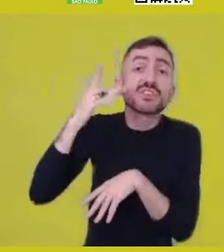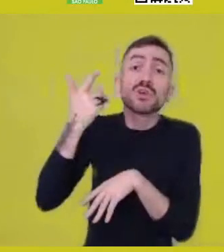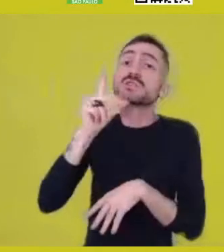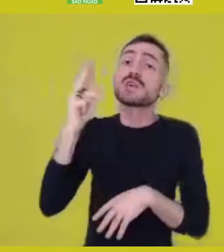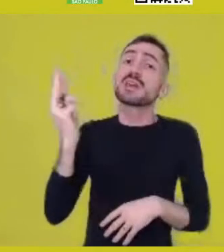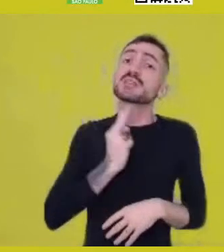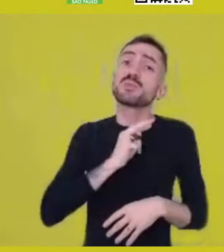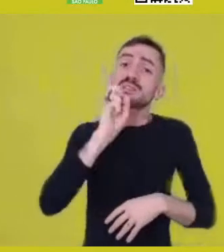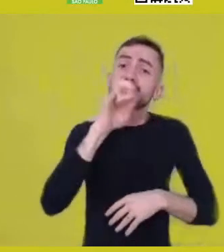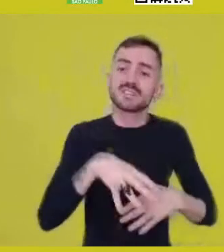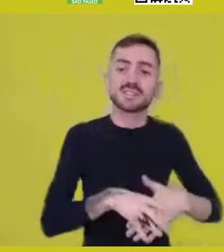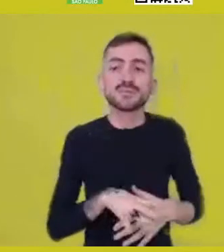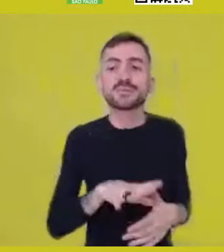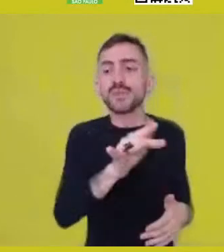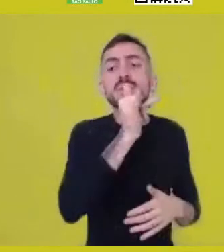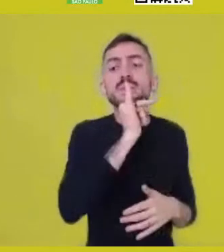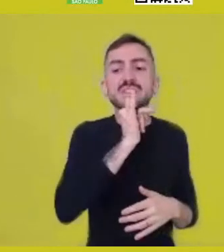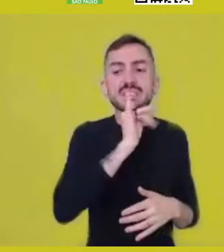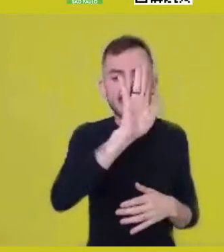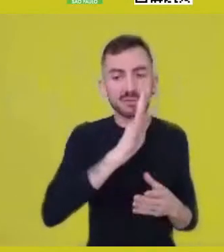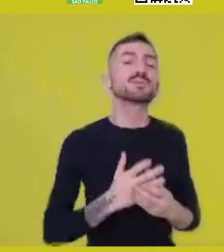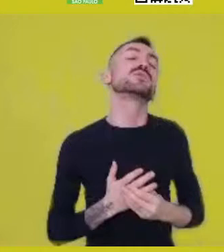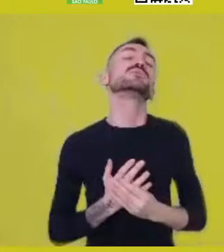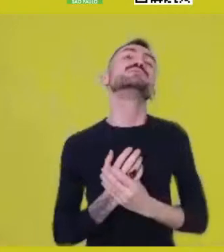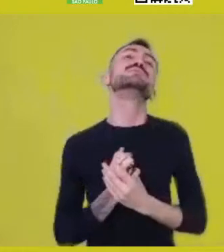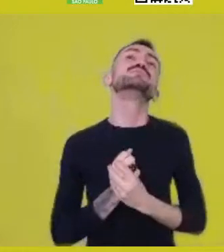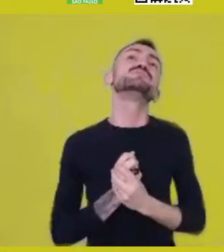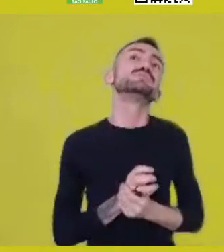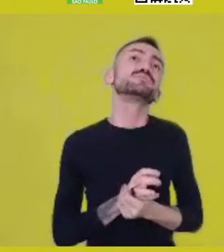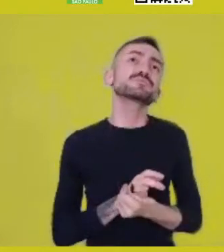Wanna see an issue I always talk about? The cisgender issue.